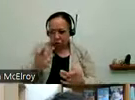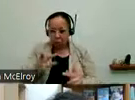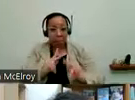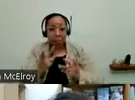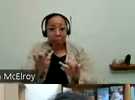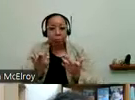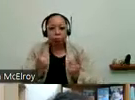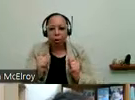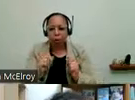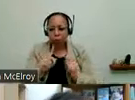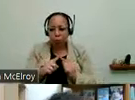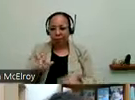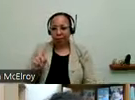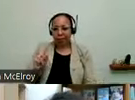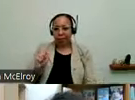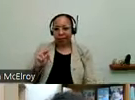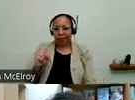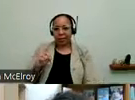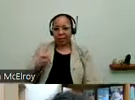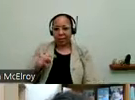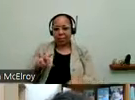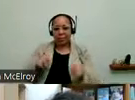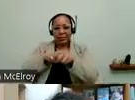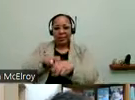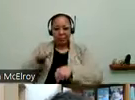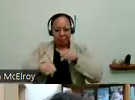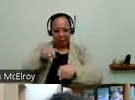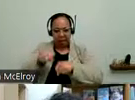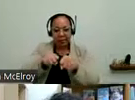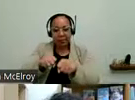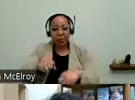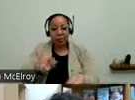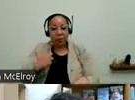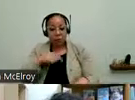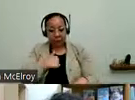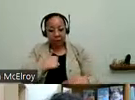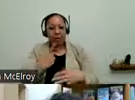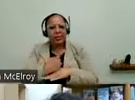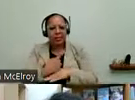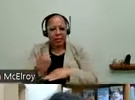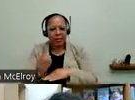a tandem bike. And a recumbent bike. So we have some of these. And I'll